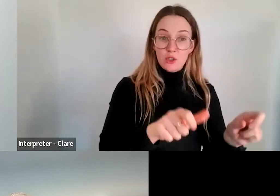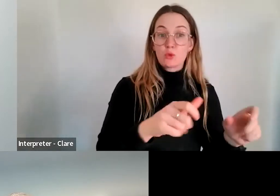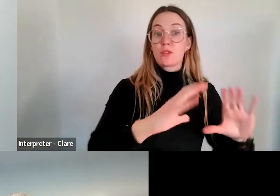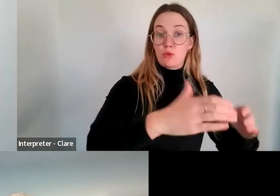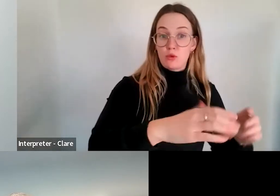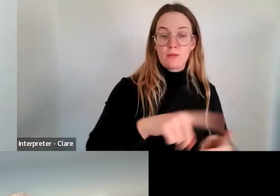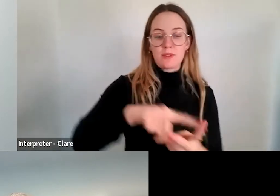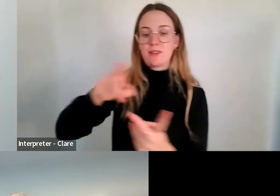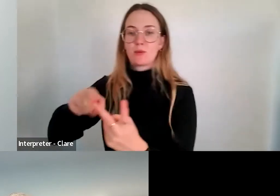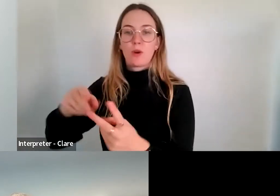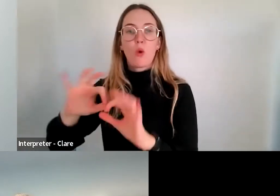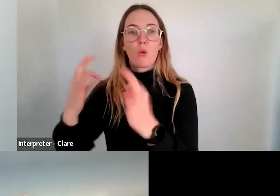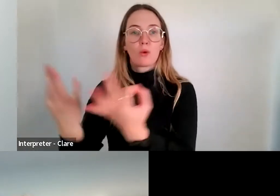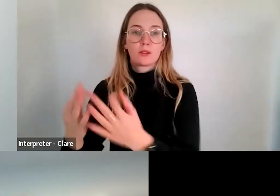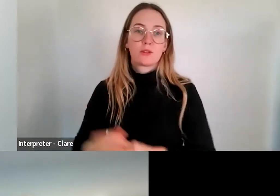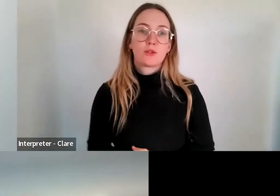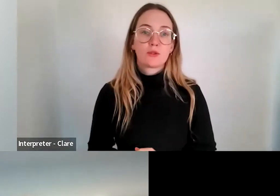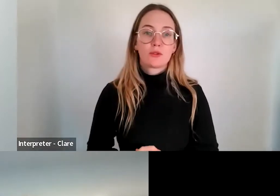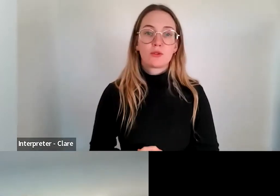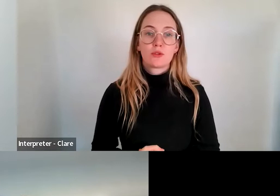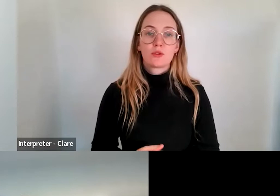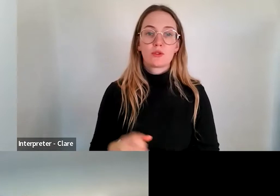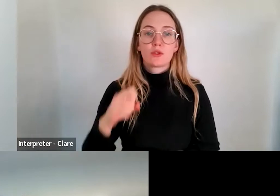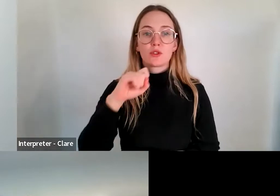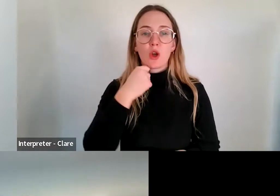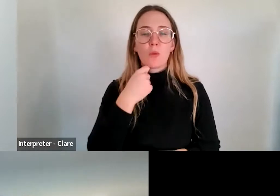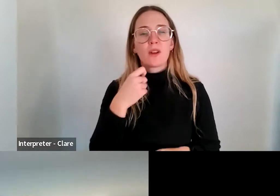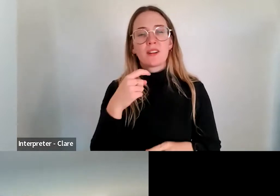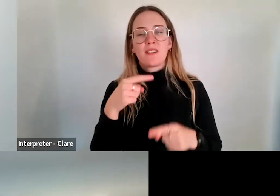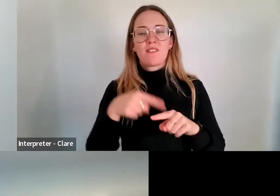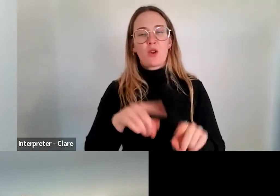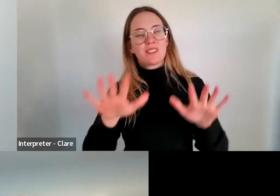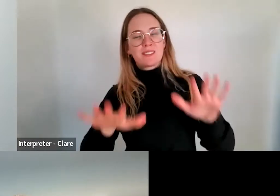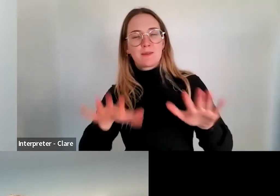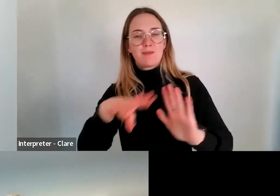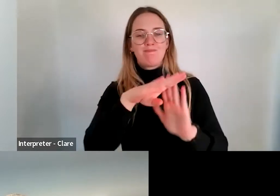organisations. So it follows a similar kind of framework from our arts